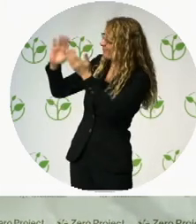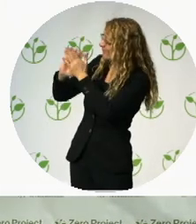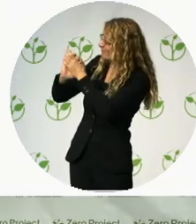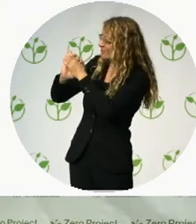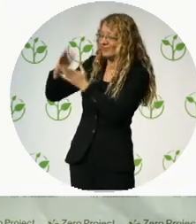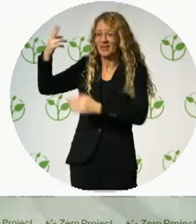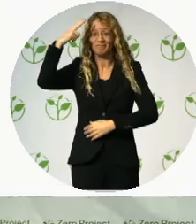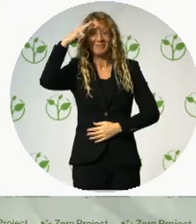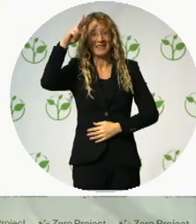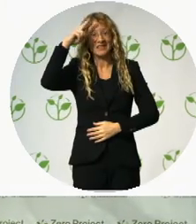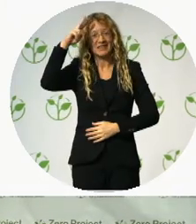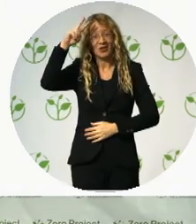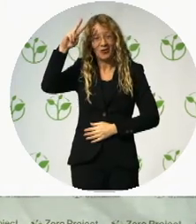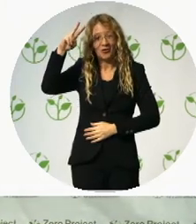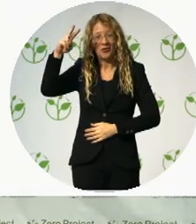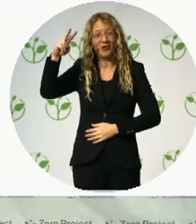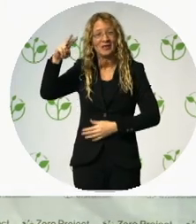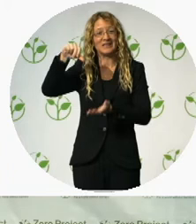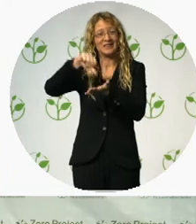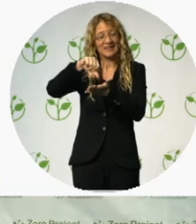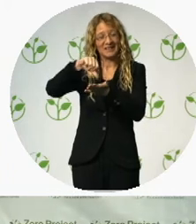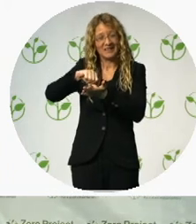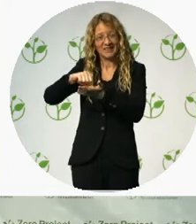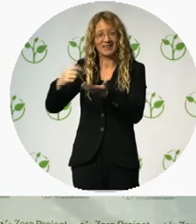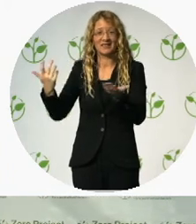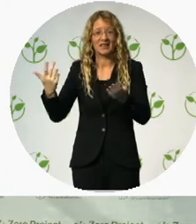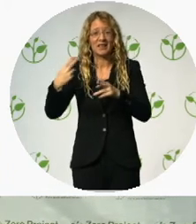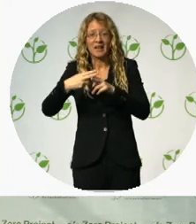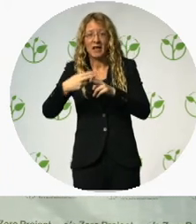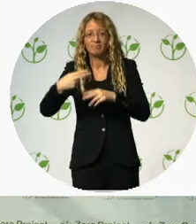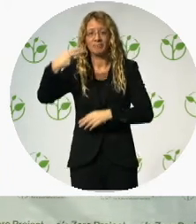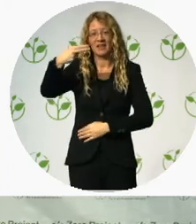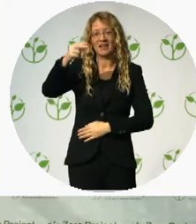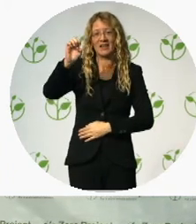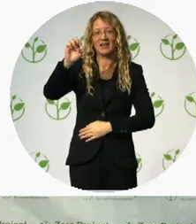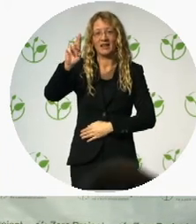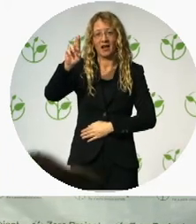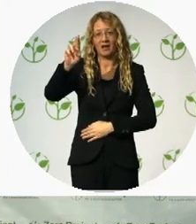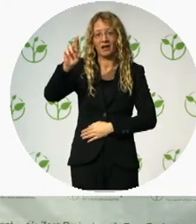... has worked with the National Autonomous University of Mexico ... ... to develop Web Accessibility Laboratories together.